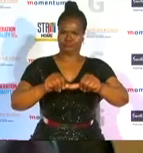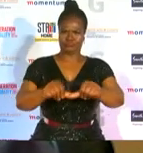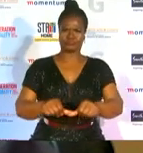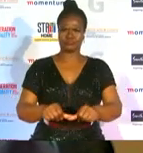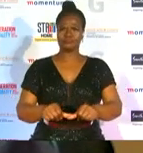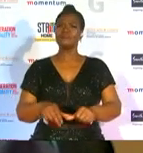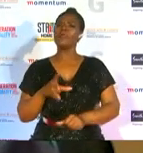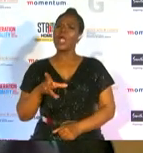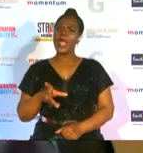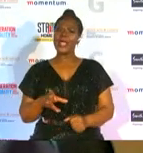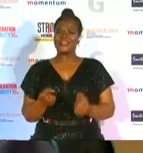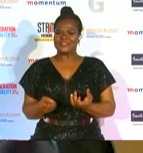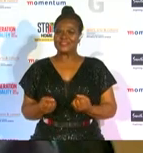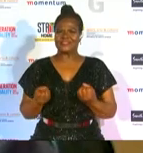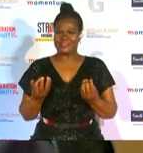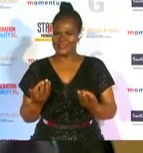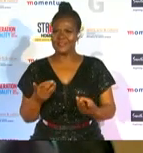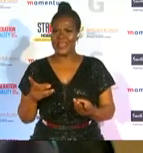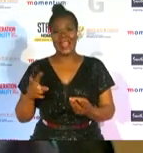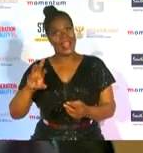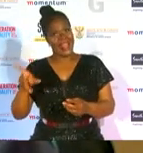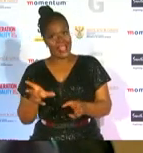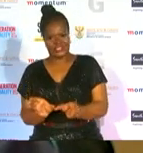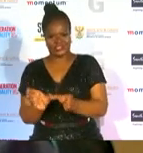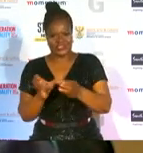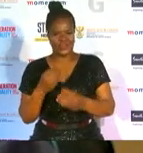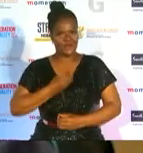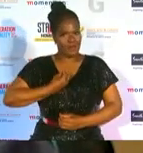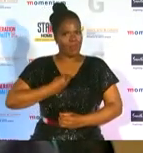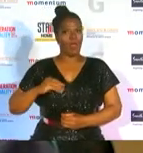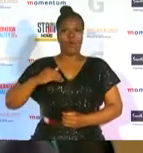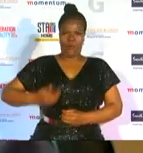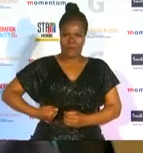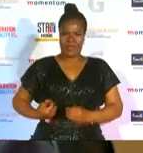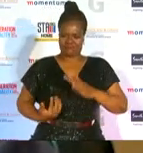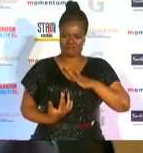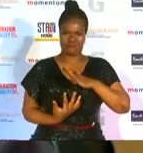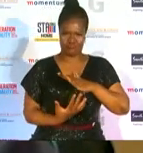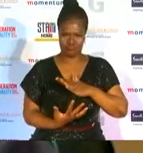serve to inspire the next generation of young women who have dreams